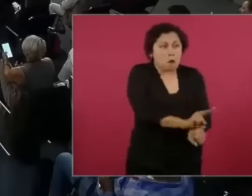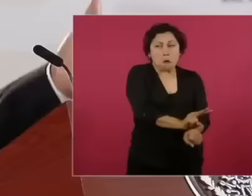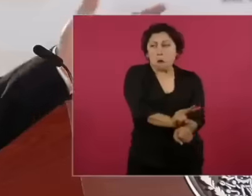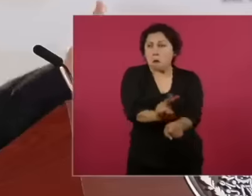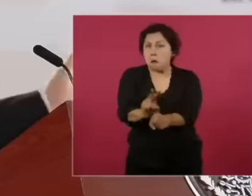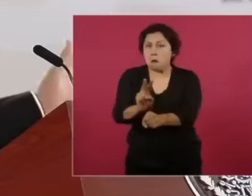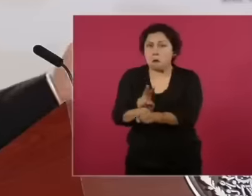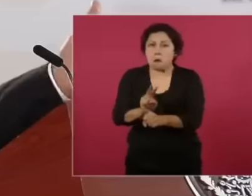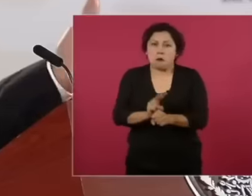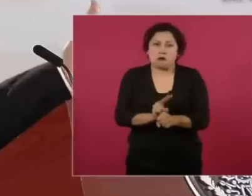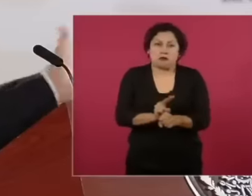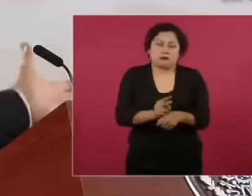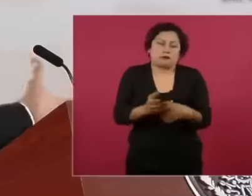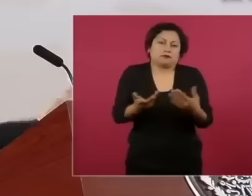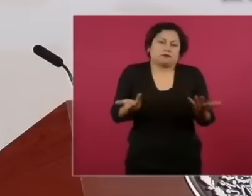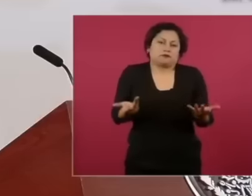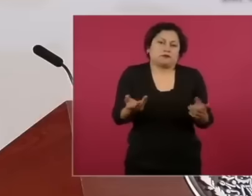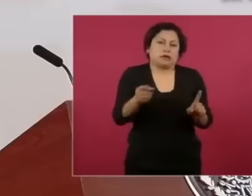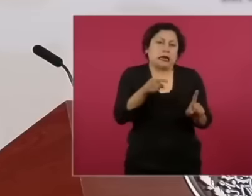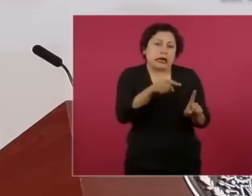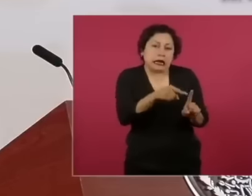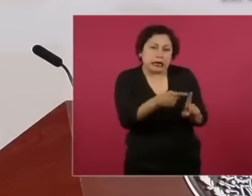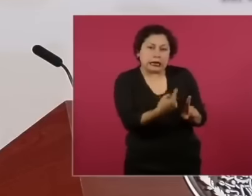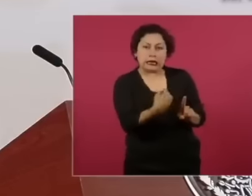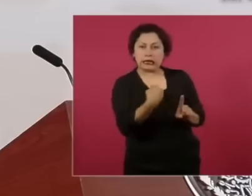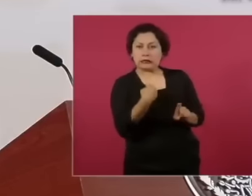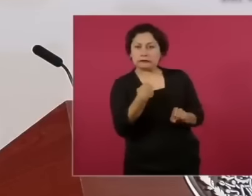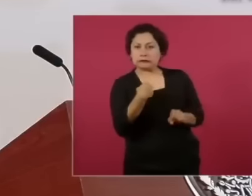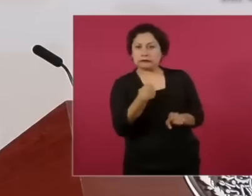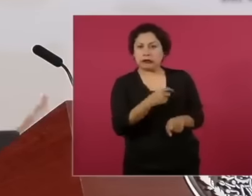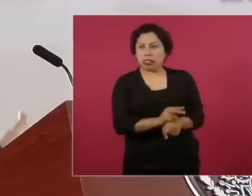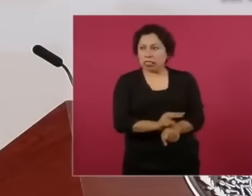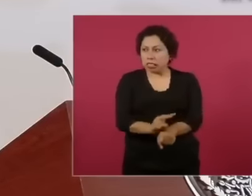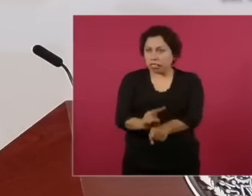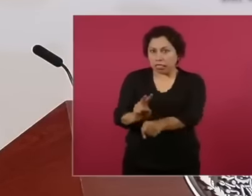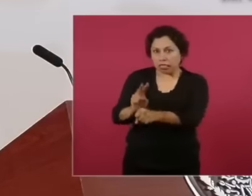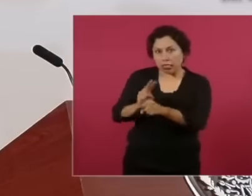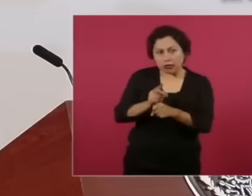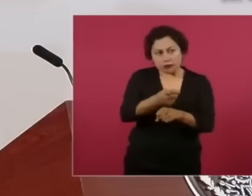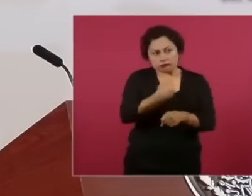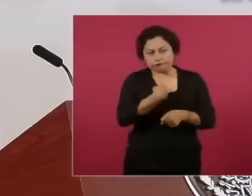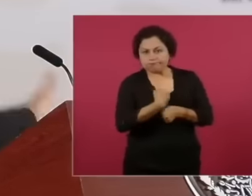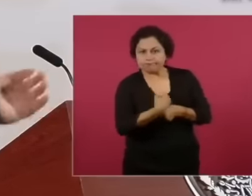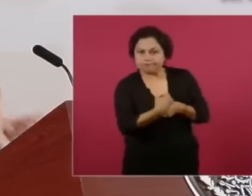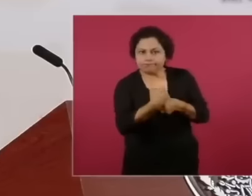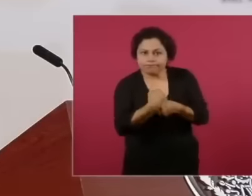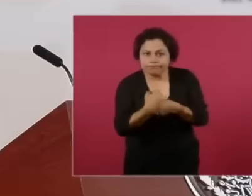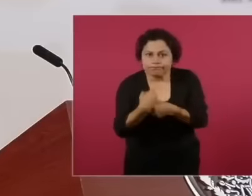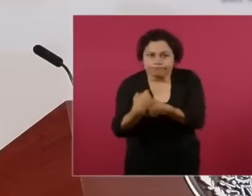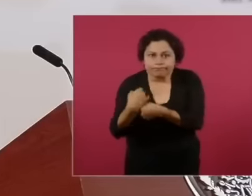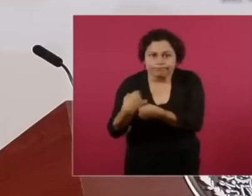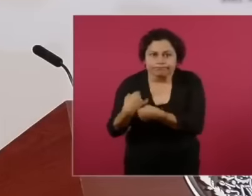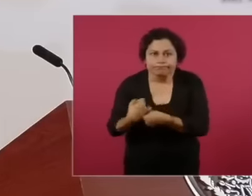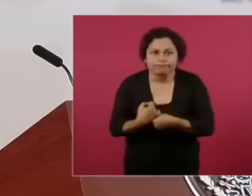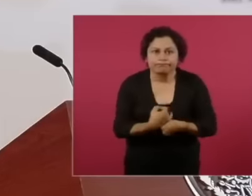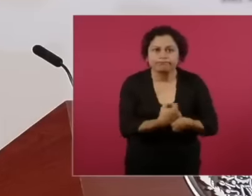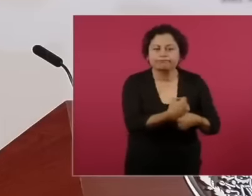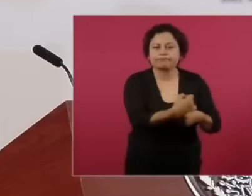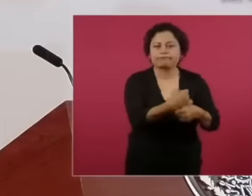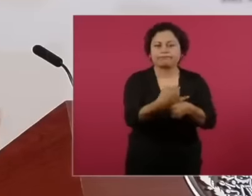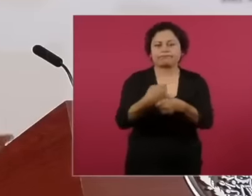related to me if it was his job and if I was an opponent Of course he